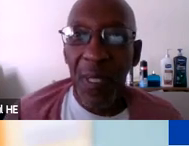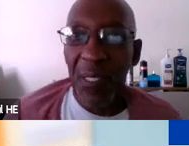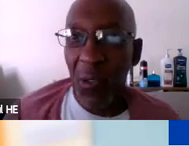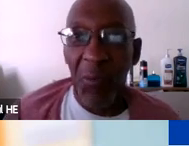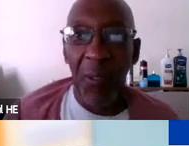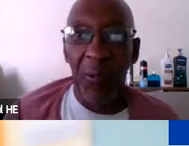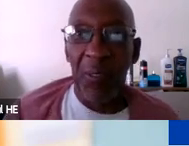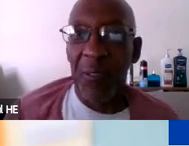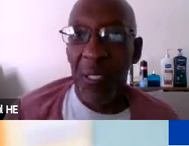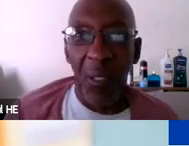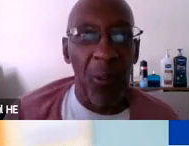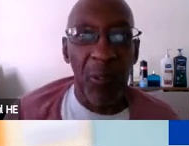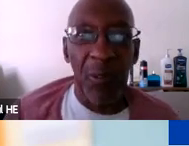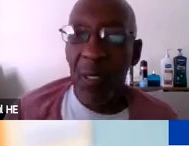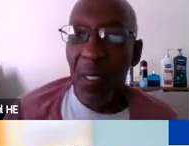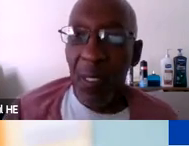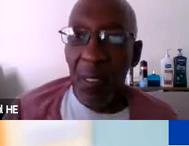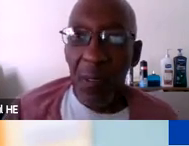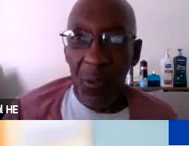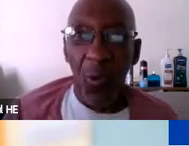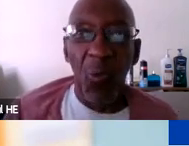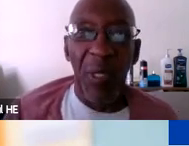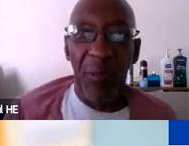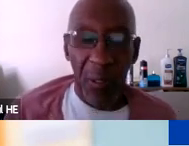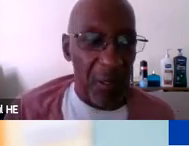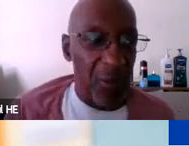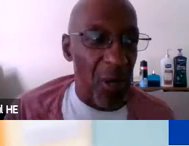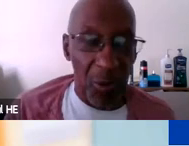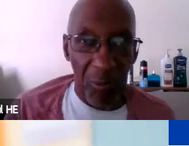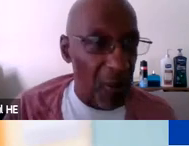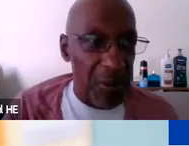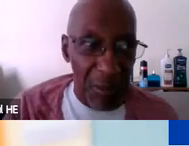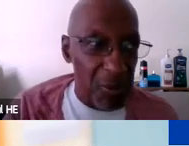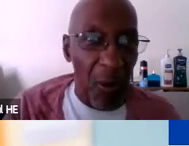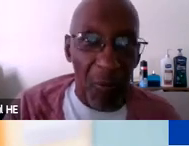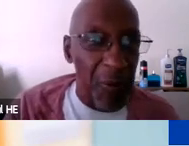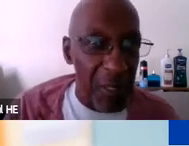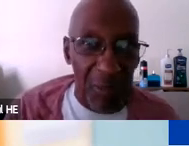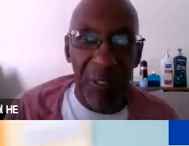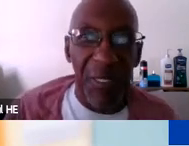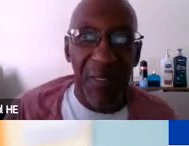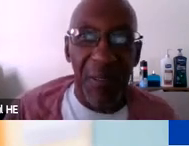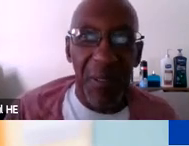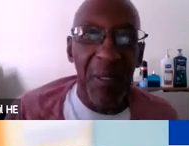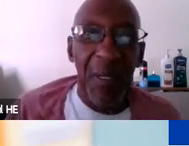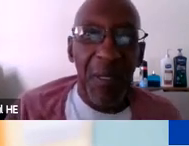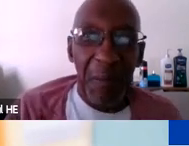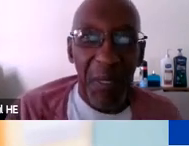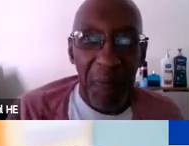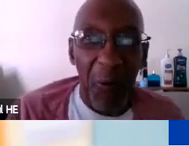i told him I, that they can go on zoom and talk with the relatives all over the country and me